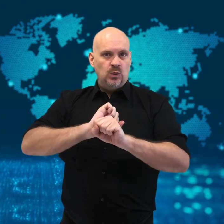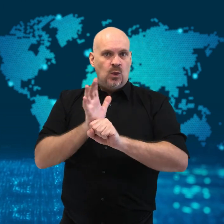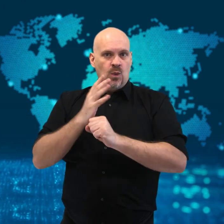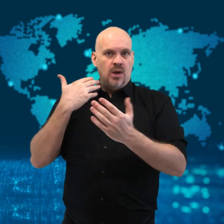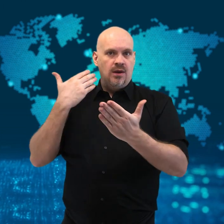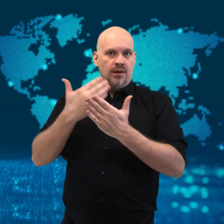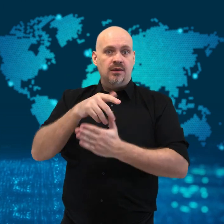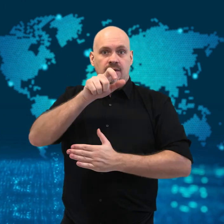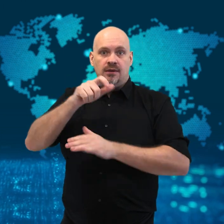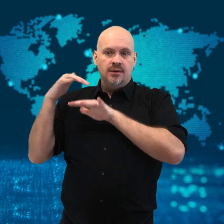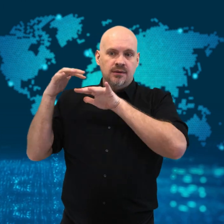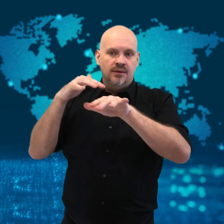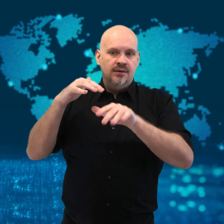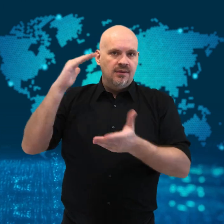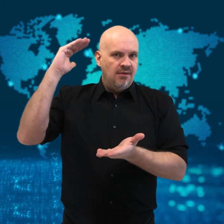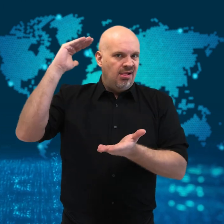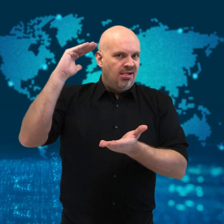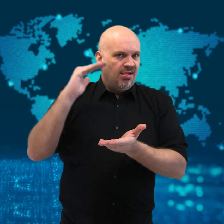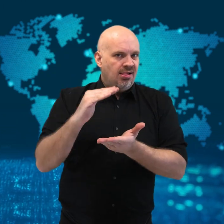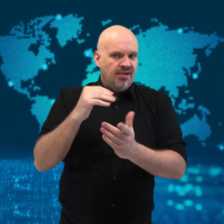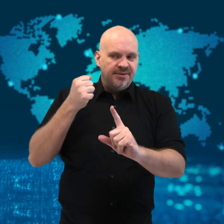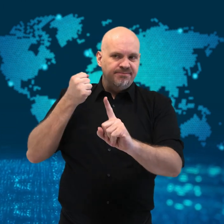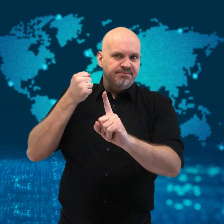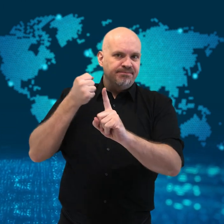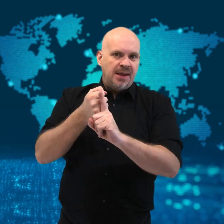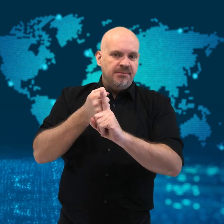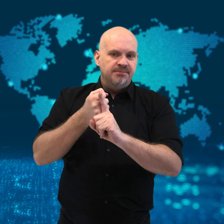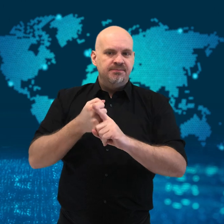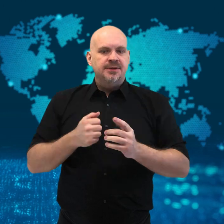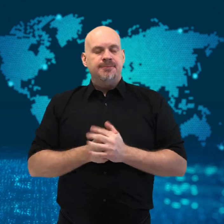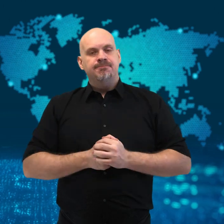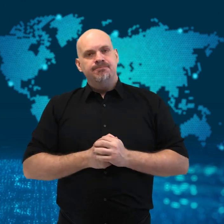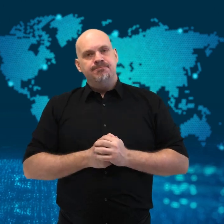last year due to COVID-19.